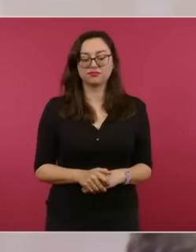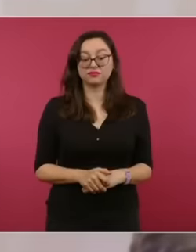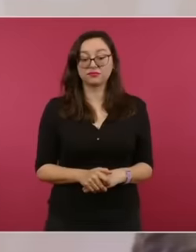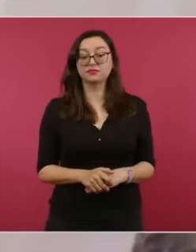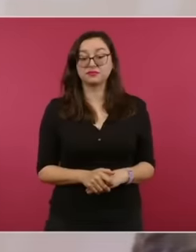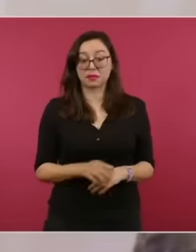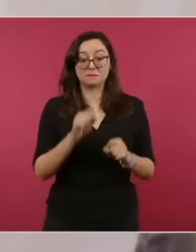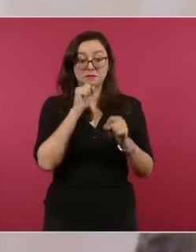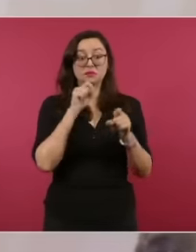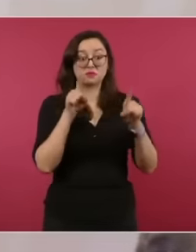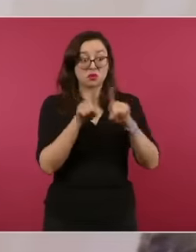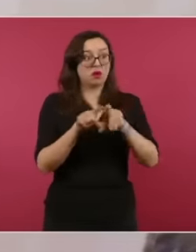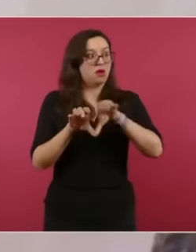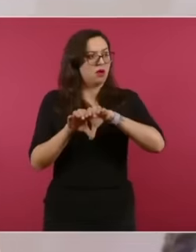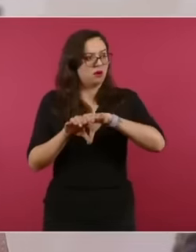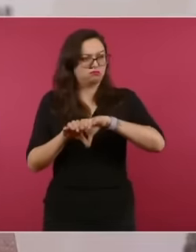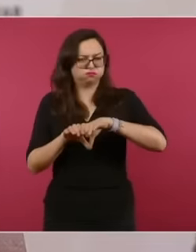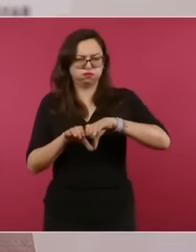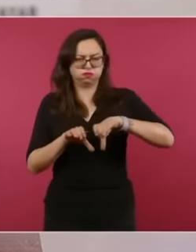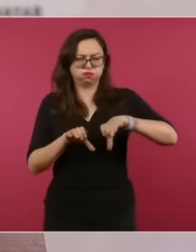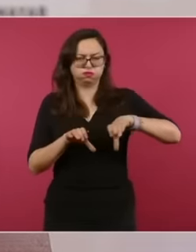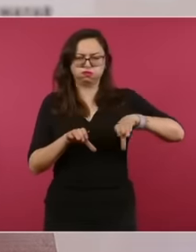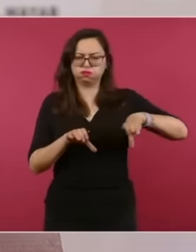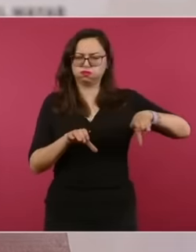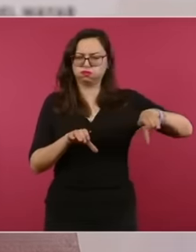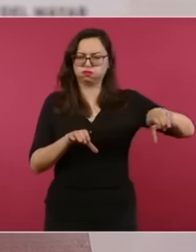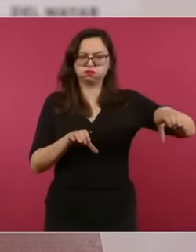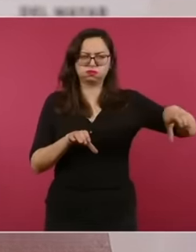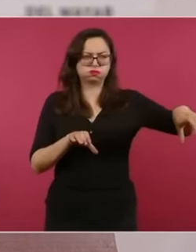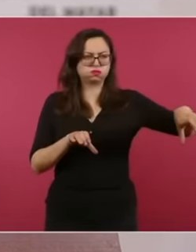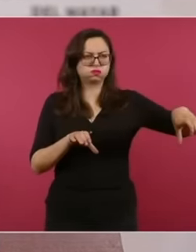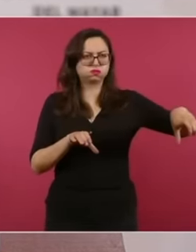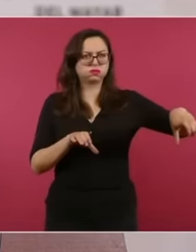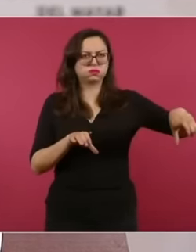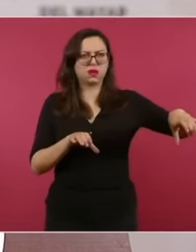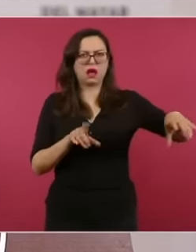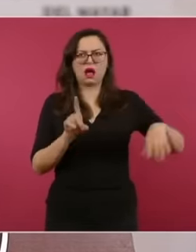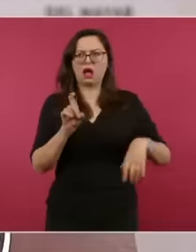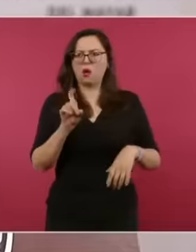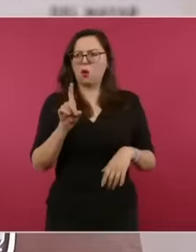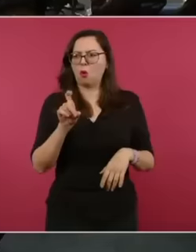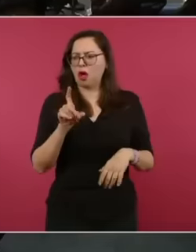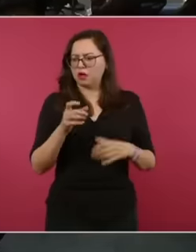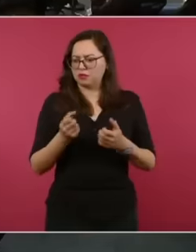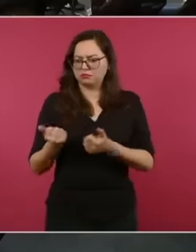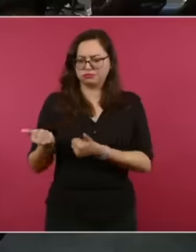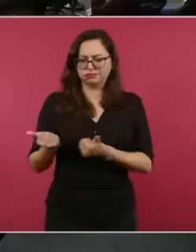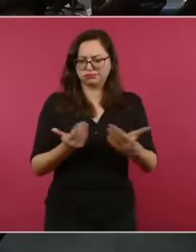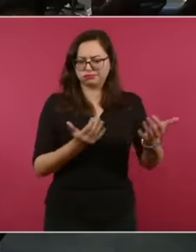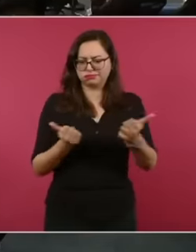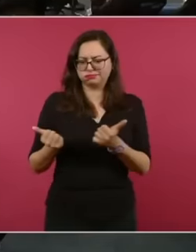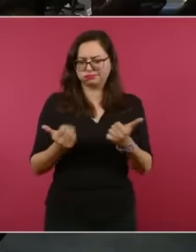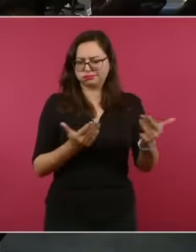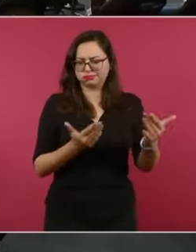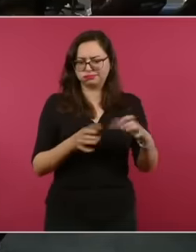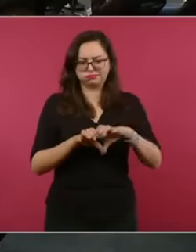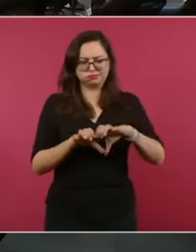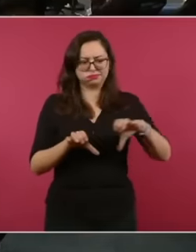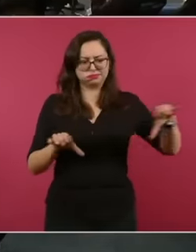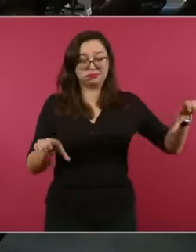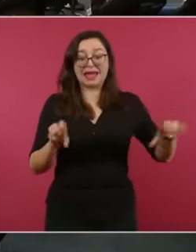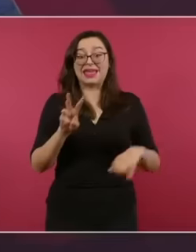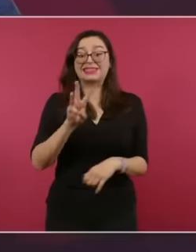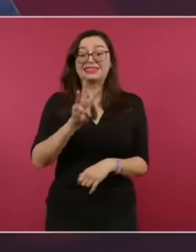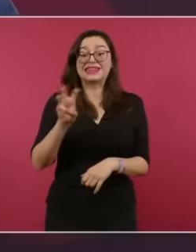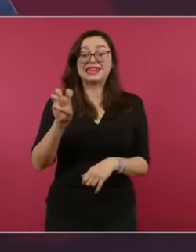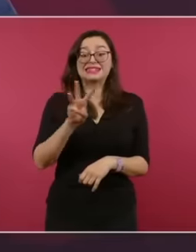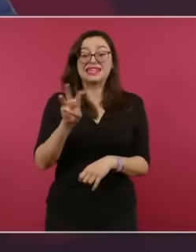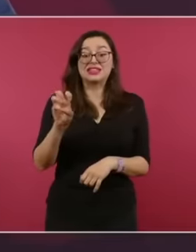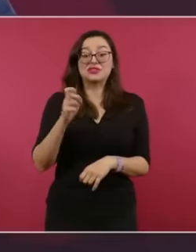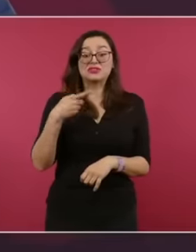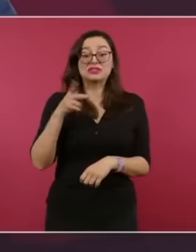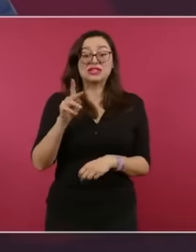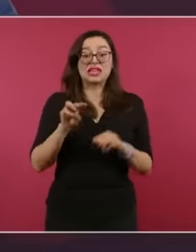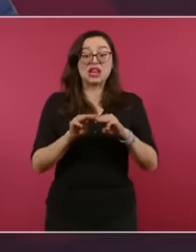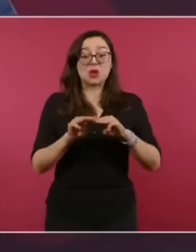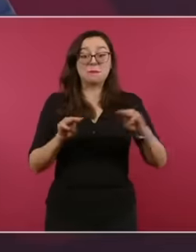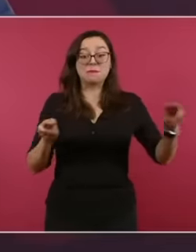of 300 km to bring water to all the towns